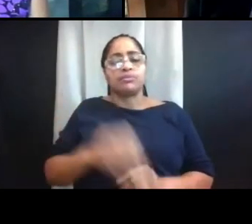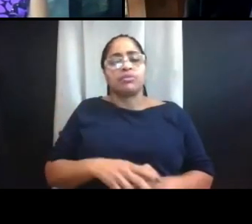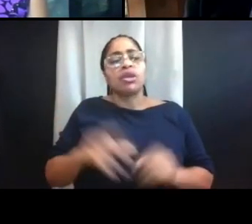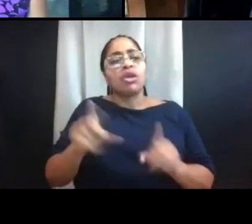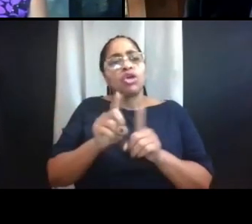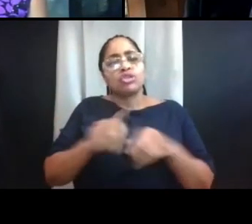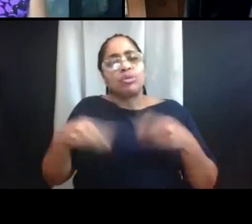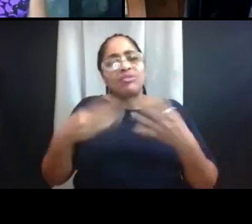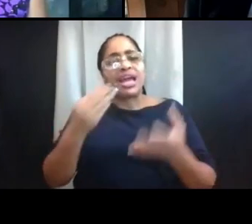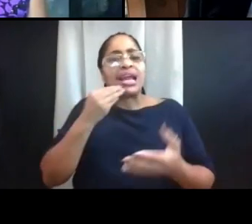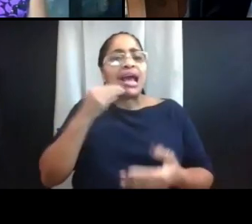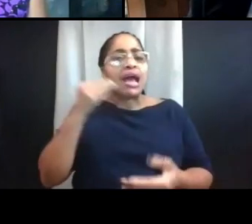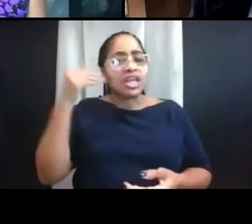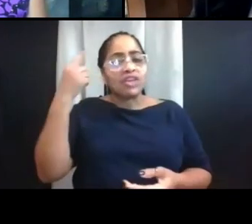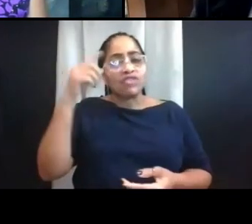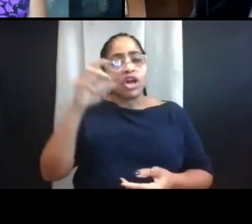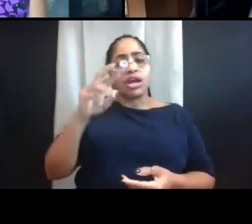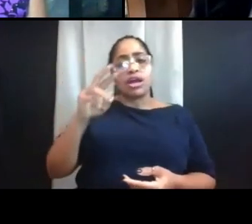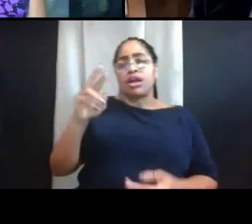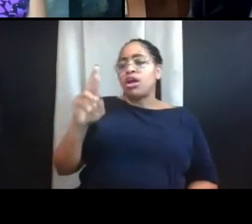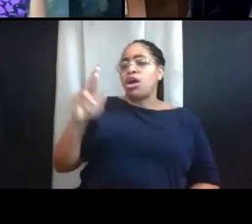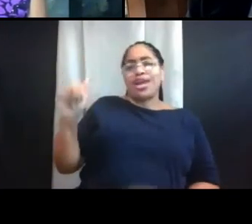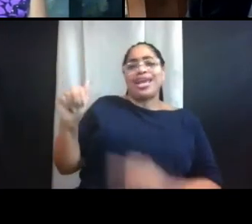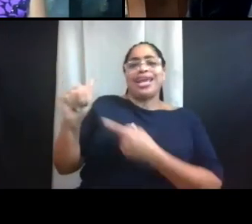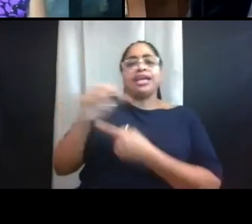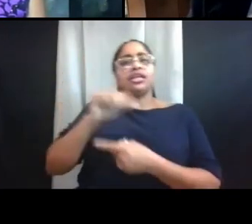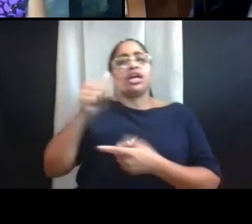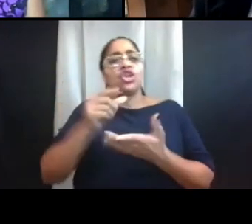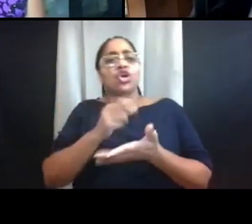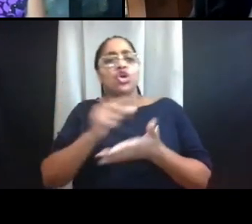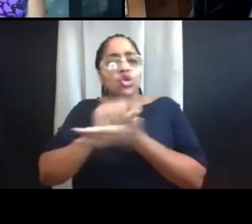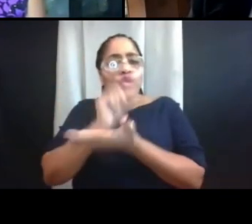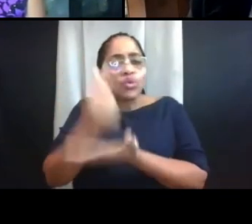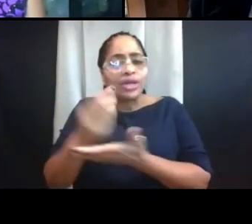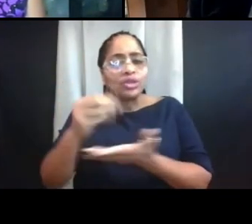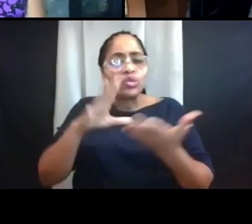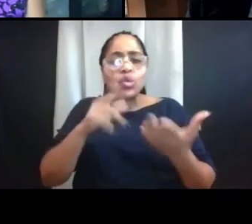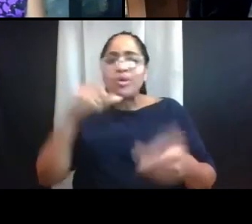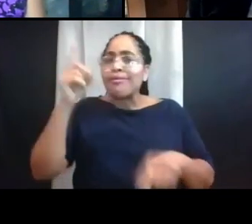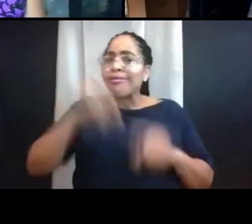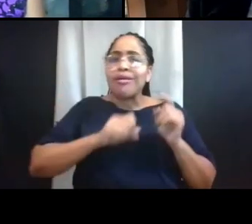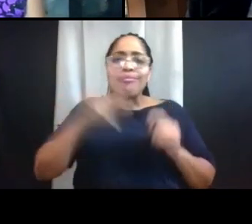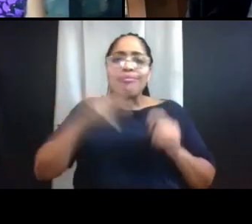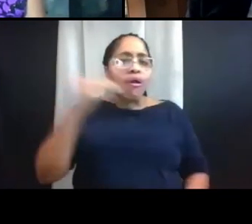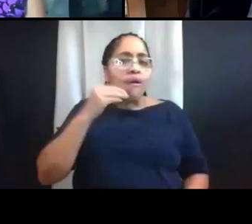undergraduate international students who can not return home and students with financial, academic,